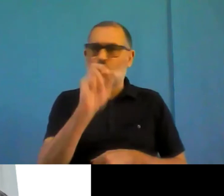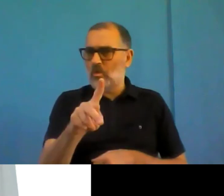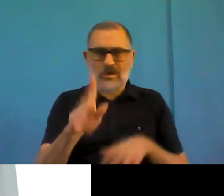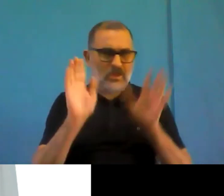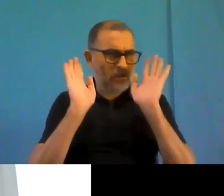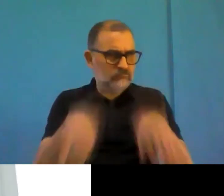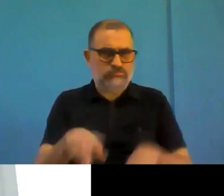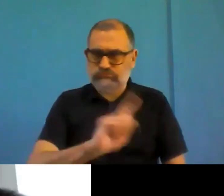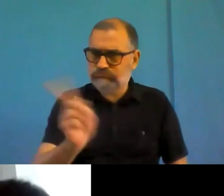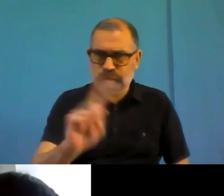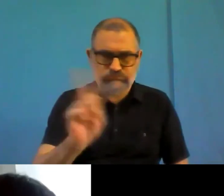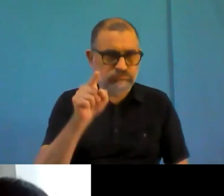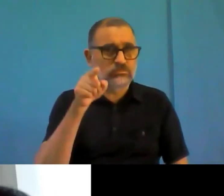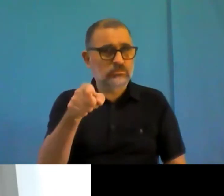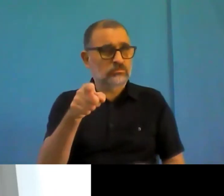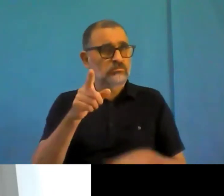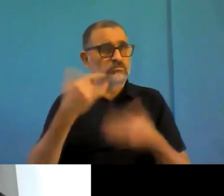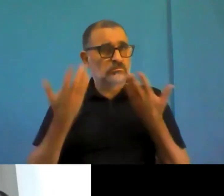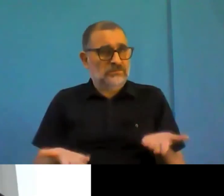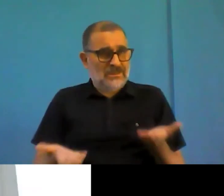Yes, thank you.